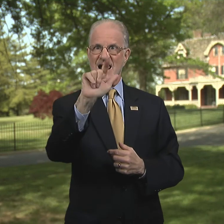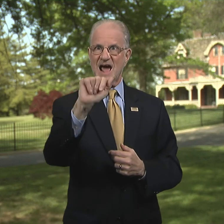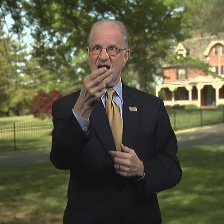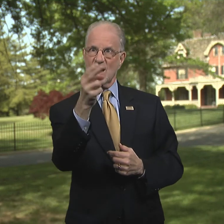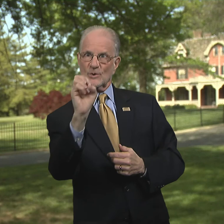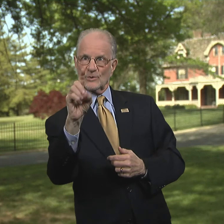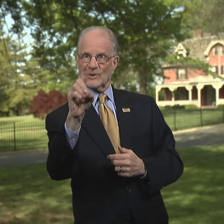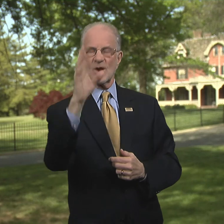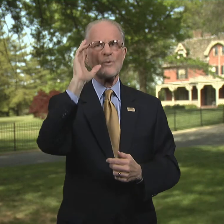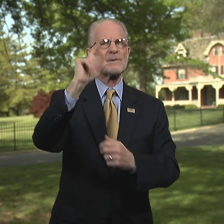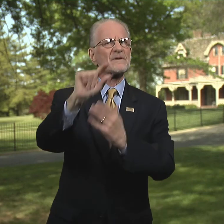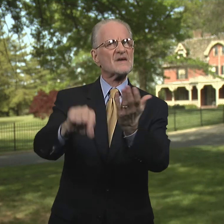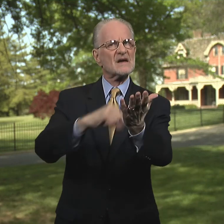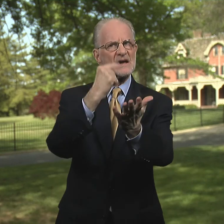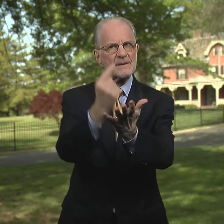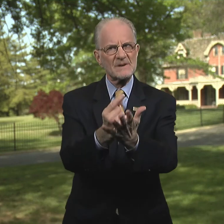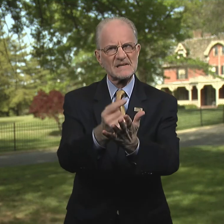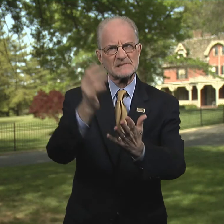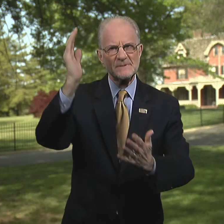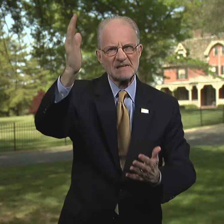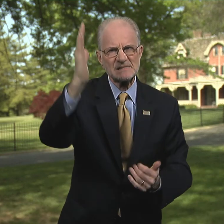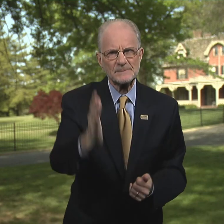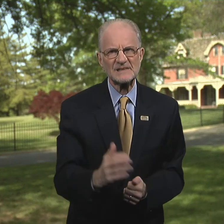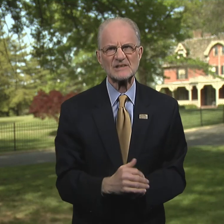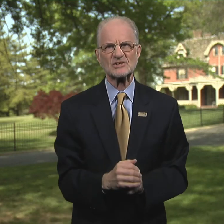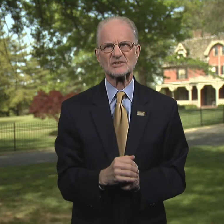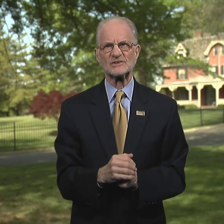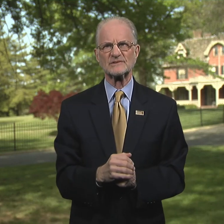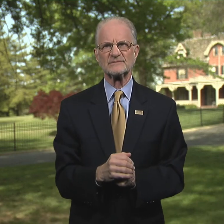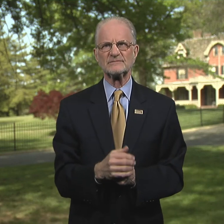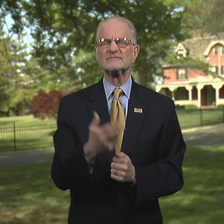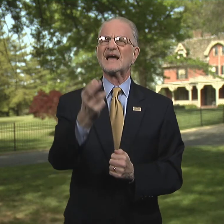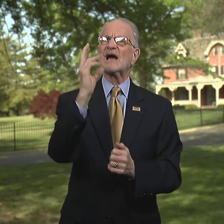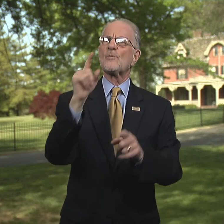will be the Commencement speaker.